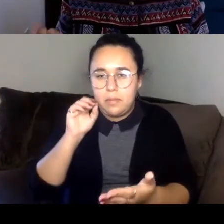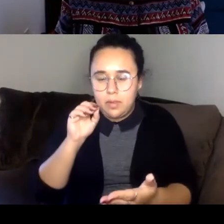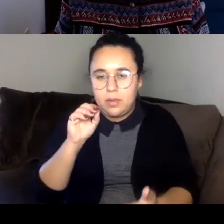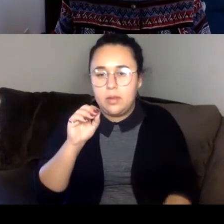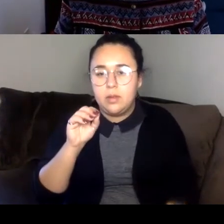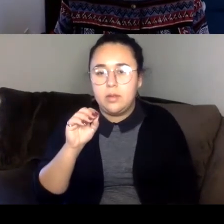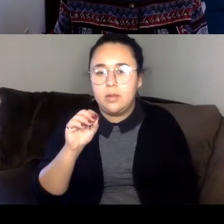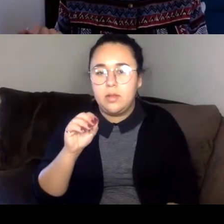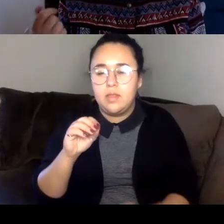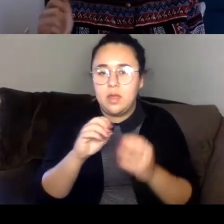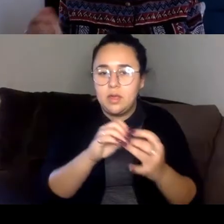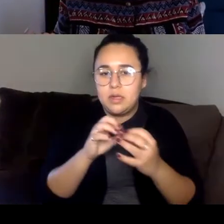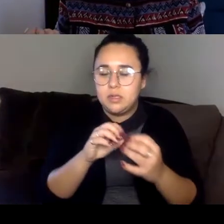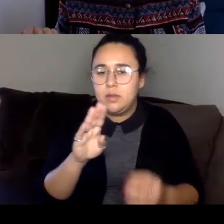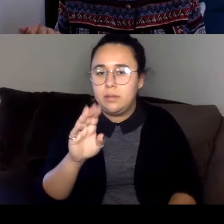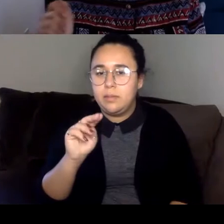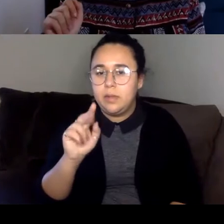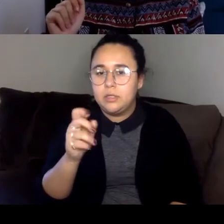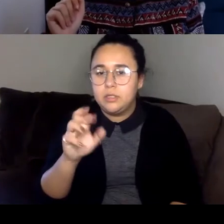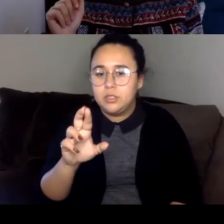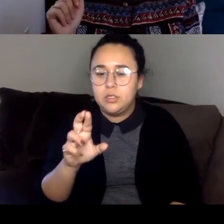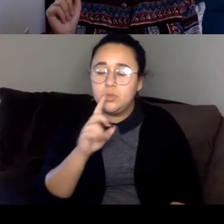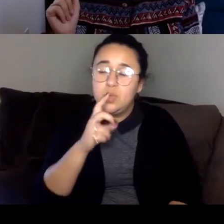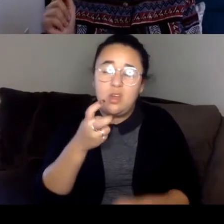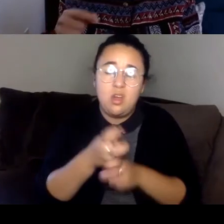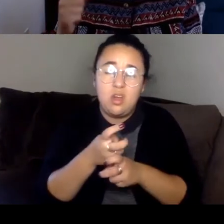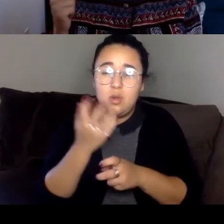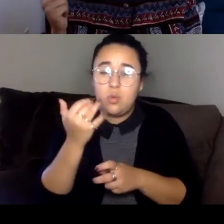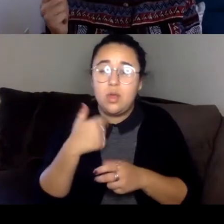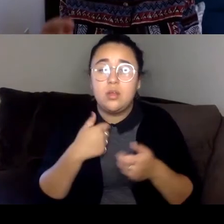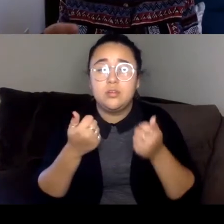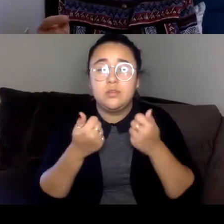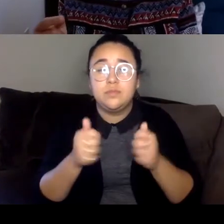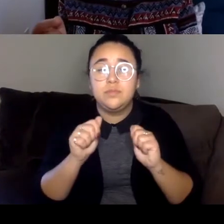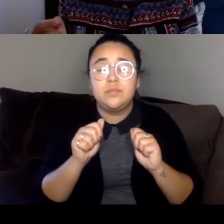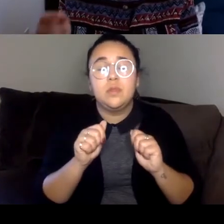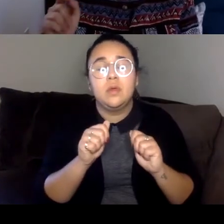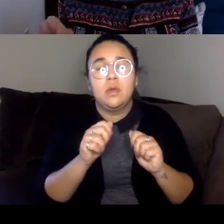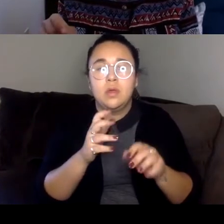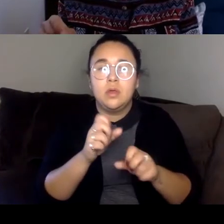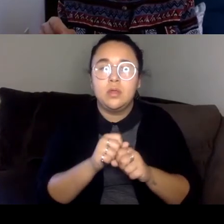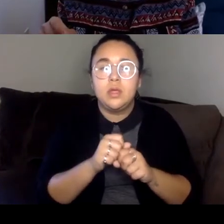That's really hard because while I would try to capture the cadences of something humor